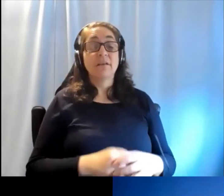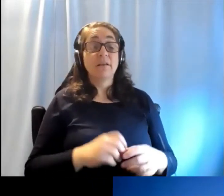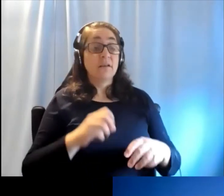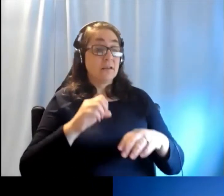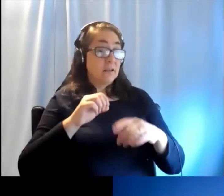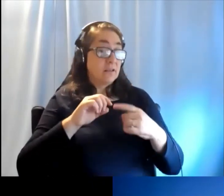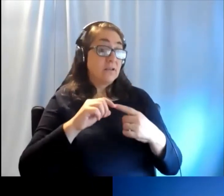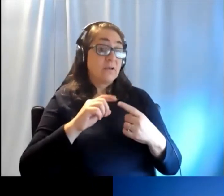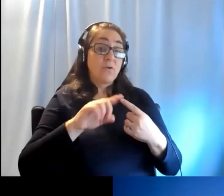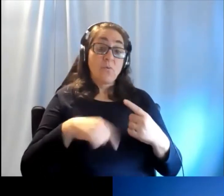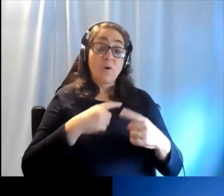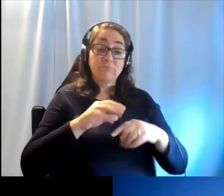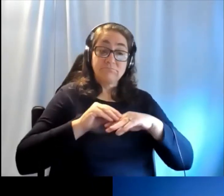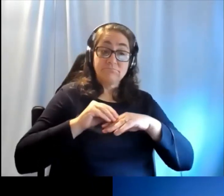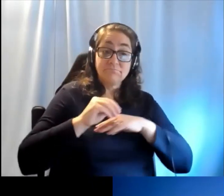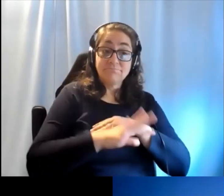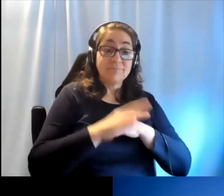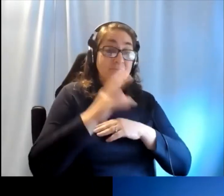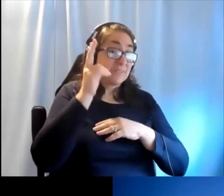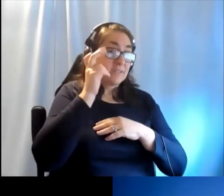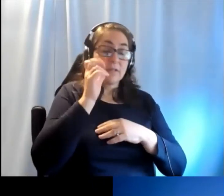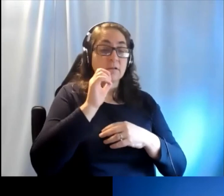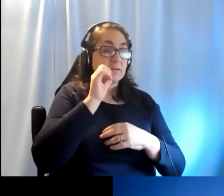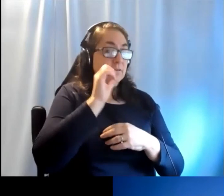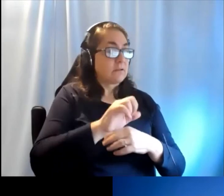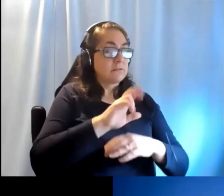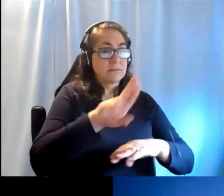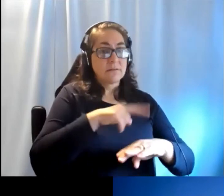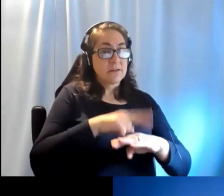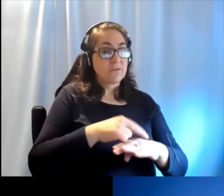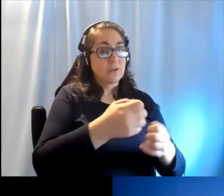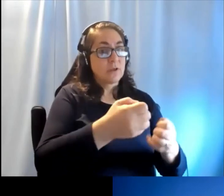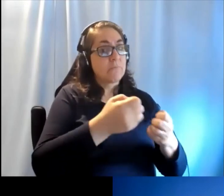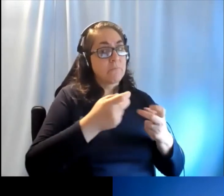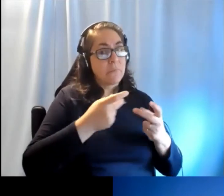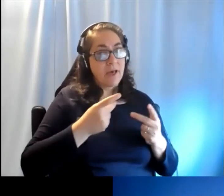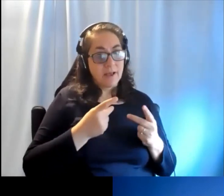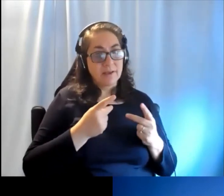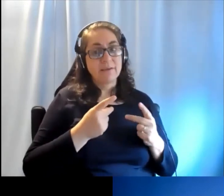And once it is effected, it's not going to naturally come back.